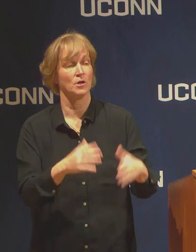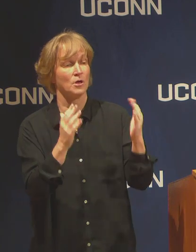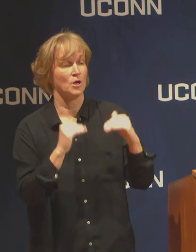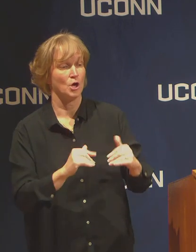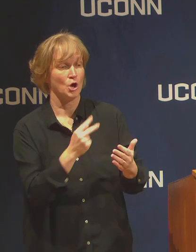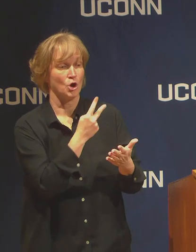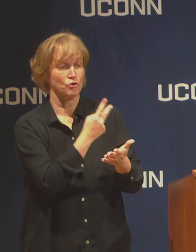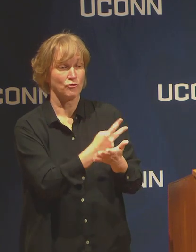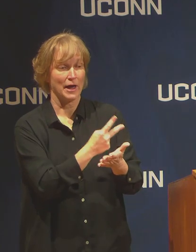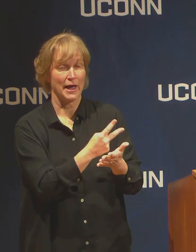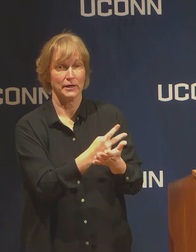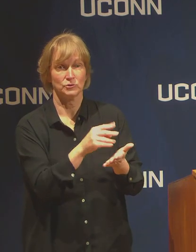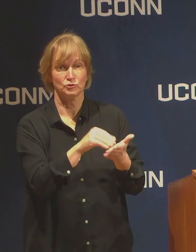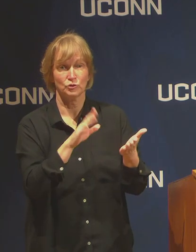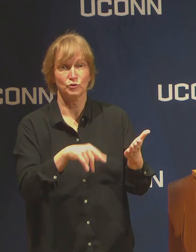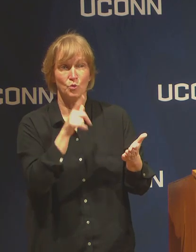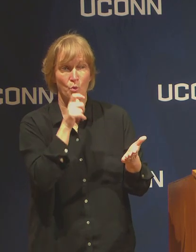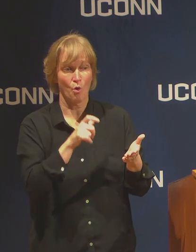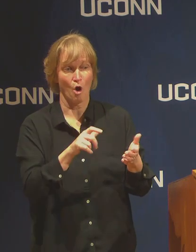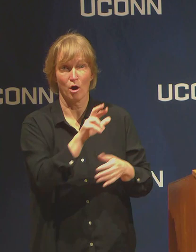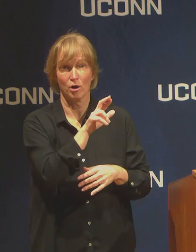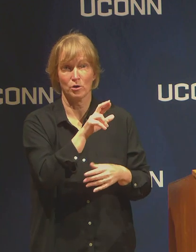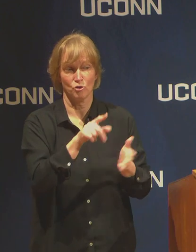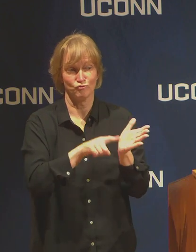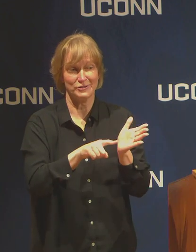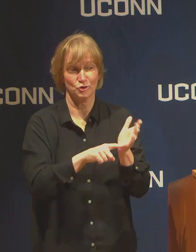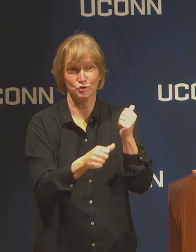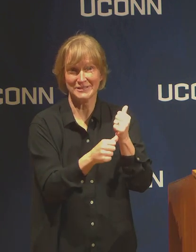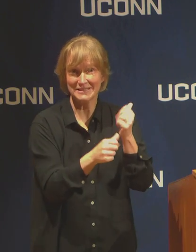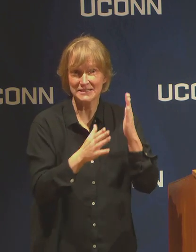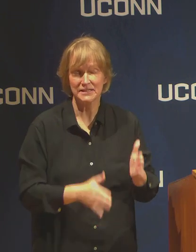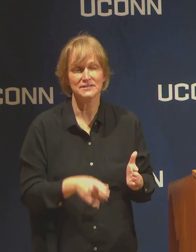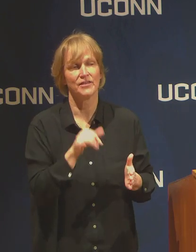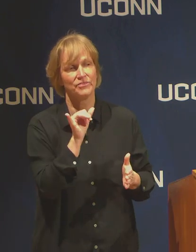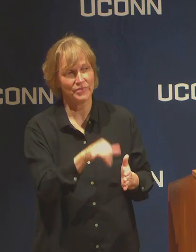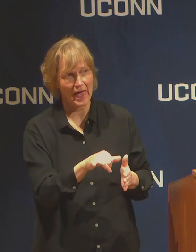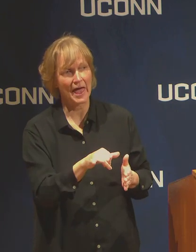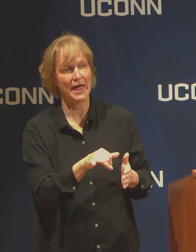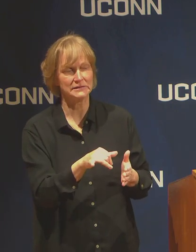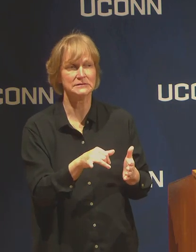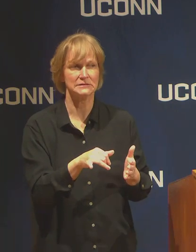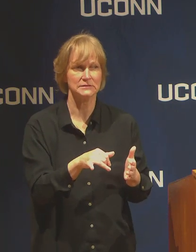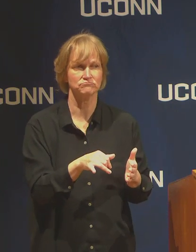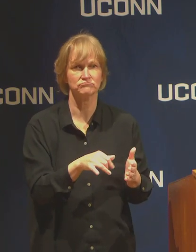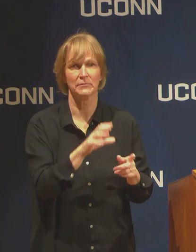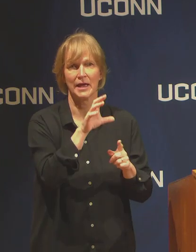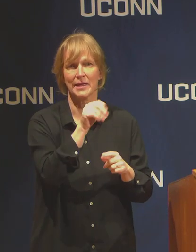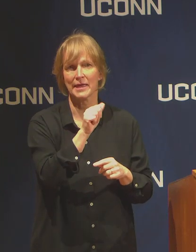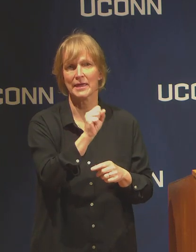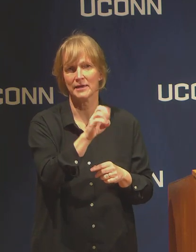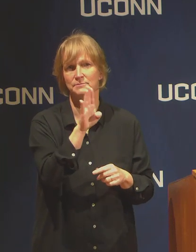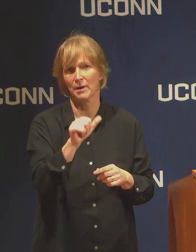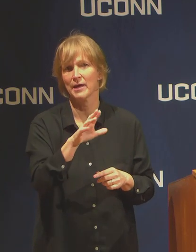Research assistants, that will be a little bit more nuanced and case by case. It depends largely